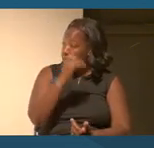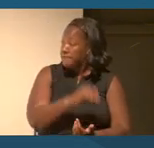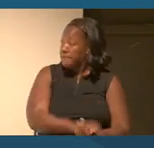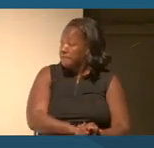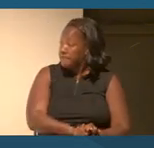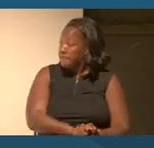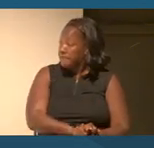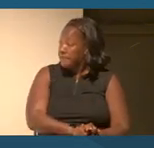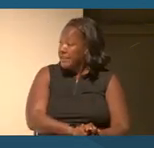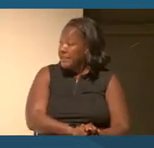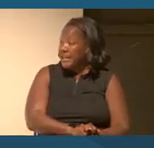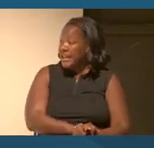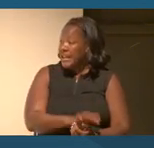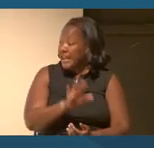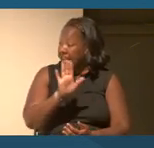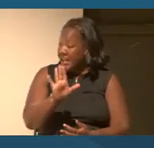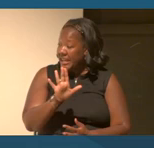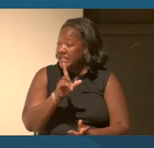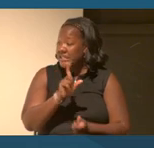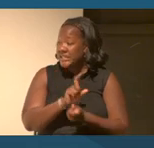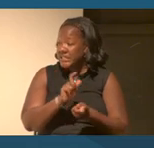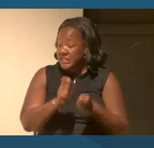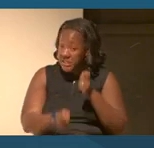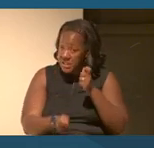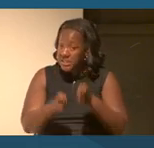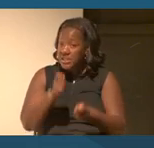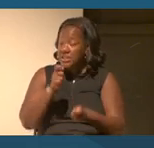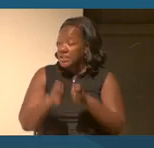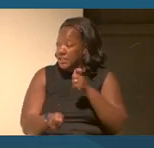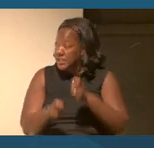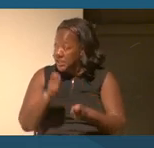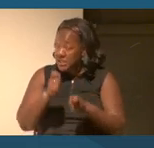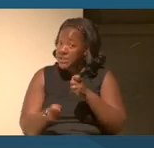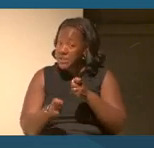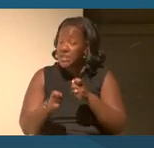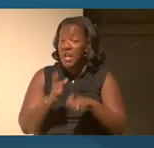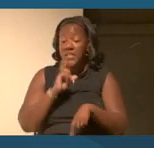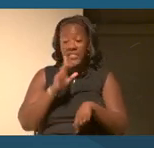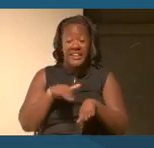It's a moving target on one level because the nation as we know it today is not the